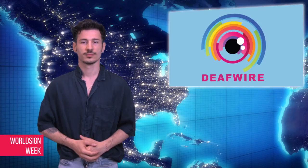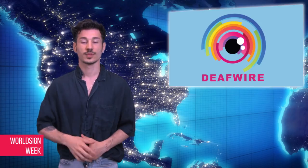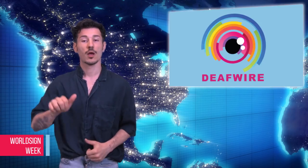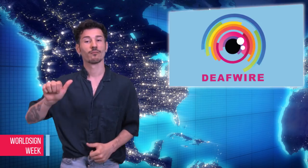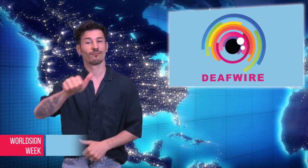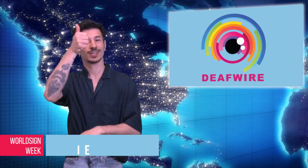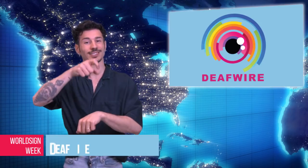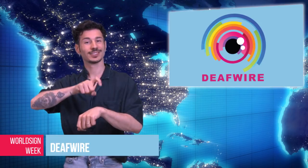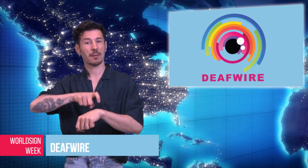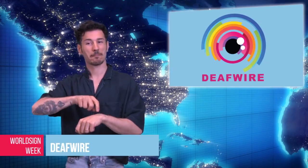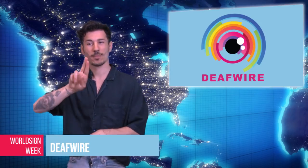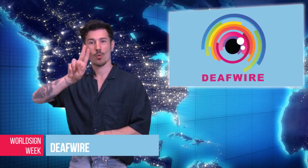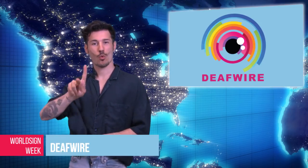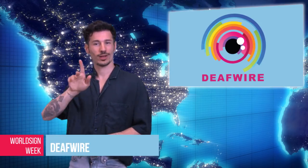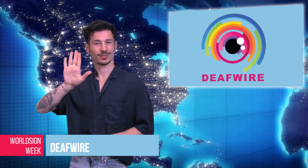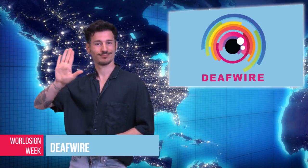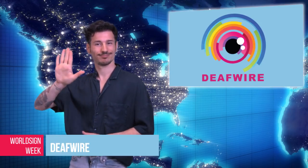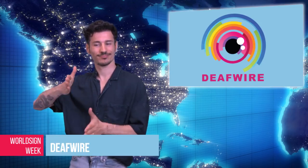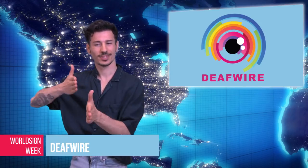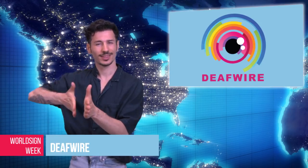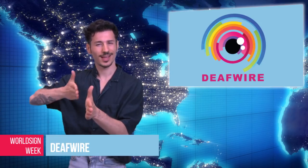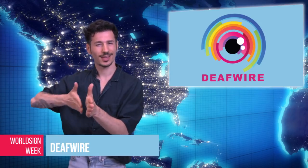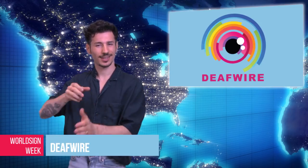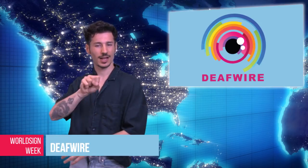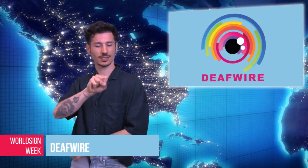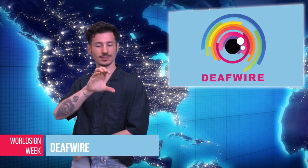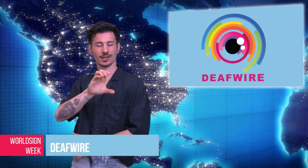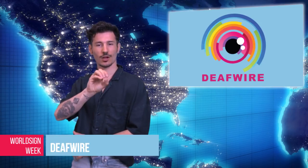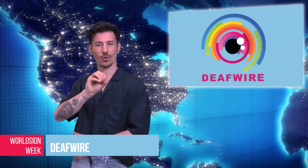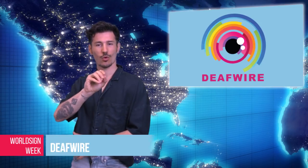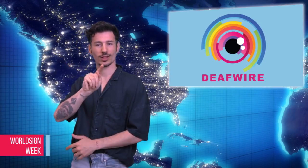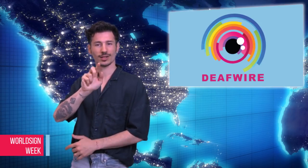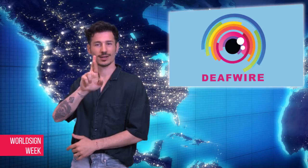Alessio: For the first time in the United Kingdom rail